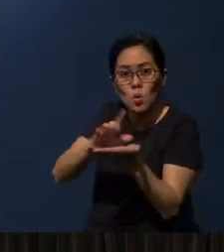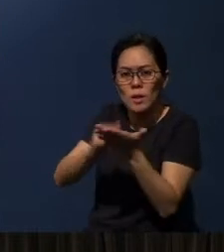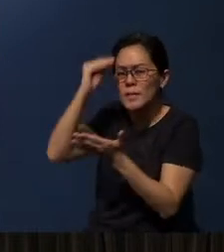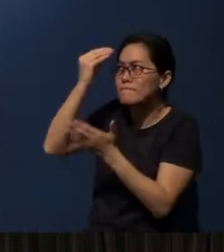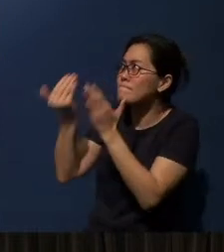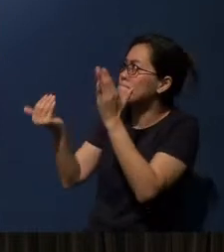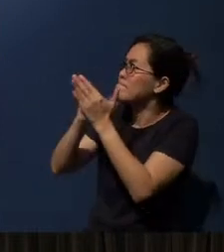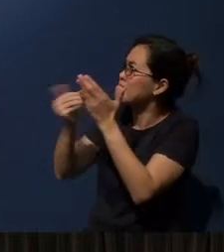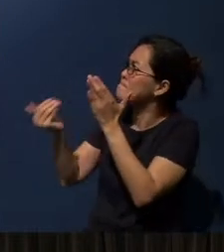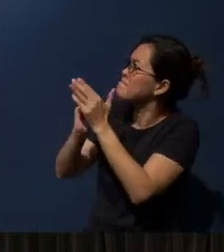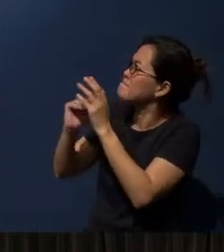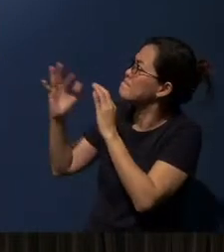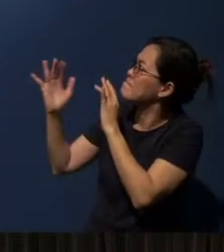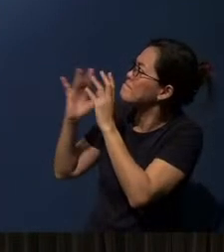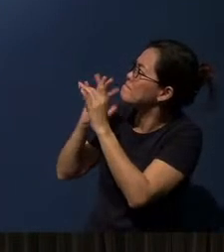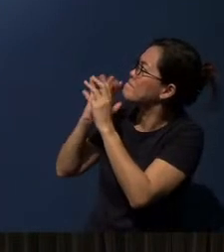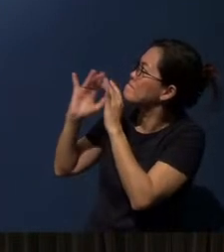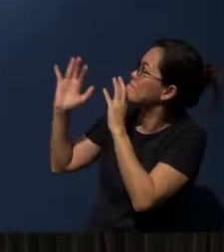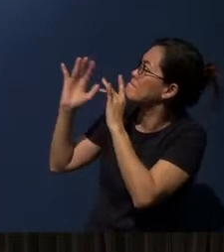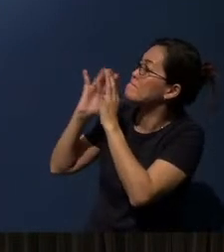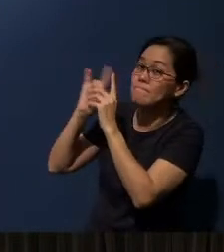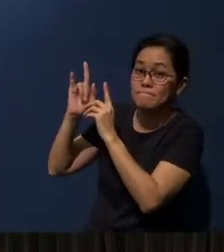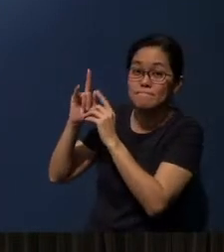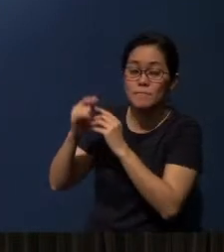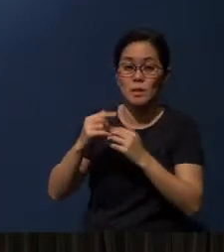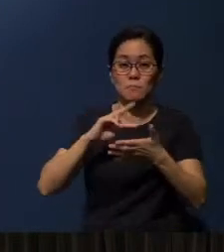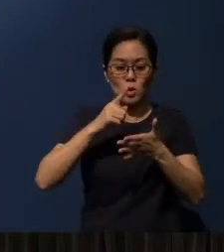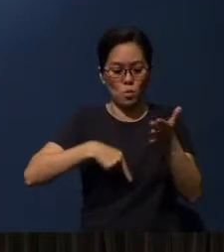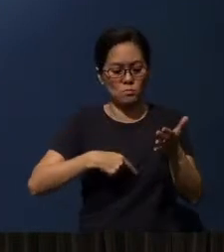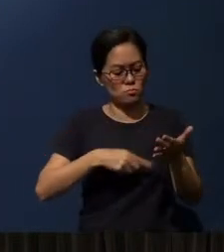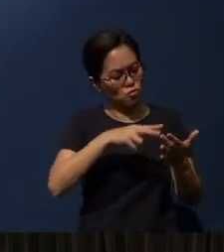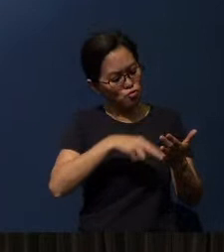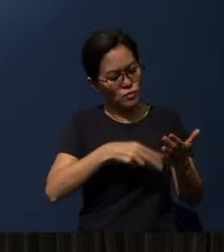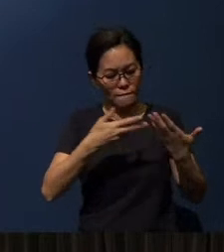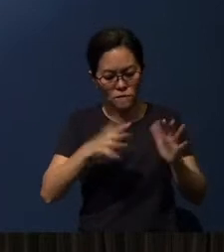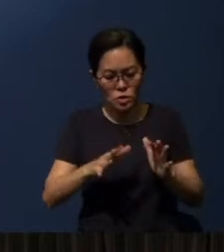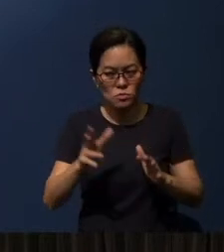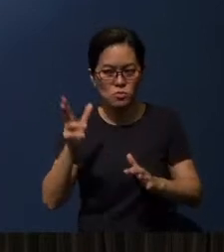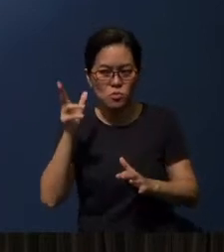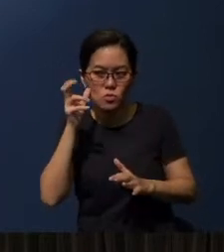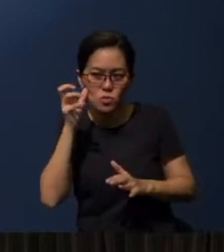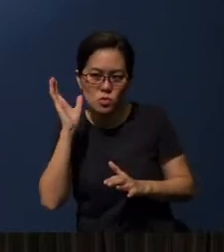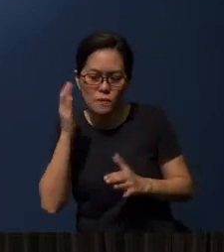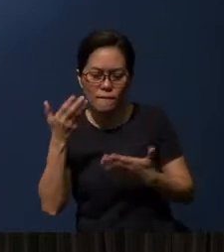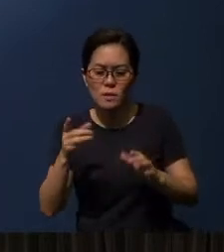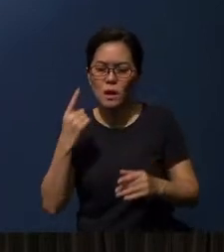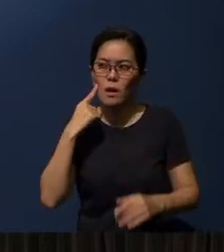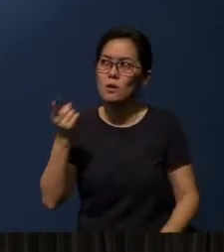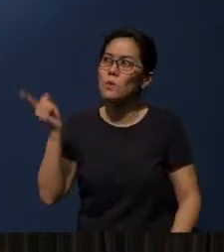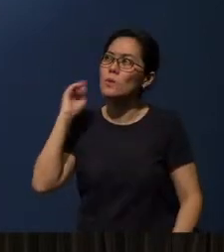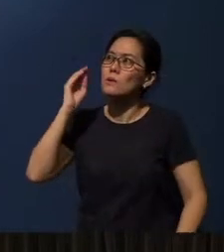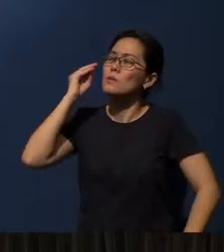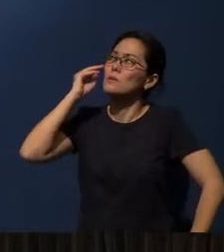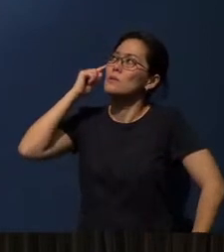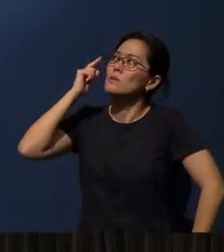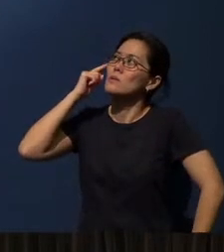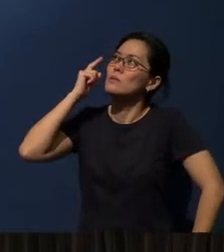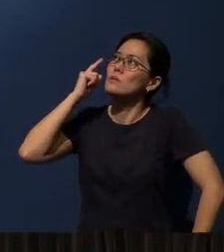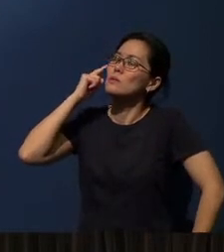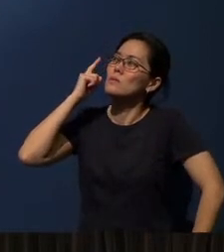Meditation means after I’ve read the Bible, after I’ve listened to the sermon, when I go back, I keep thinking about what God has spoken into my heart